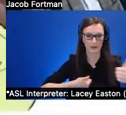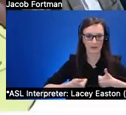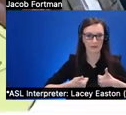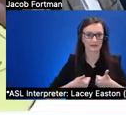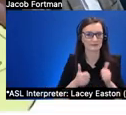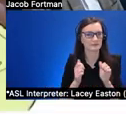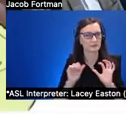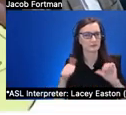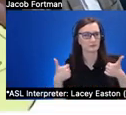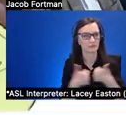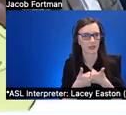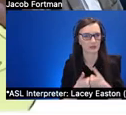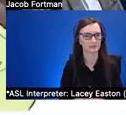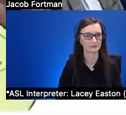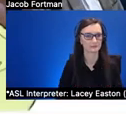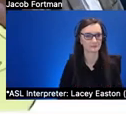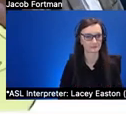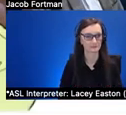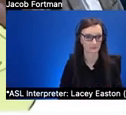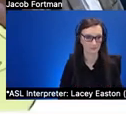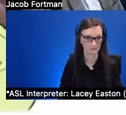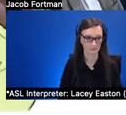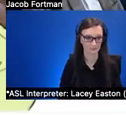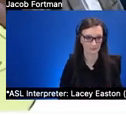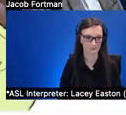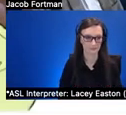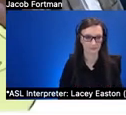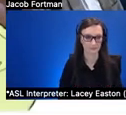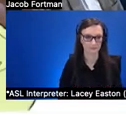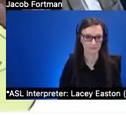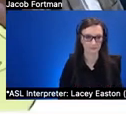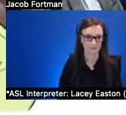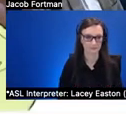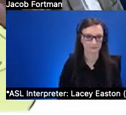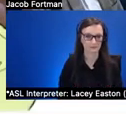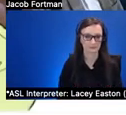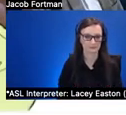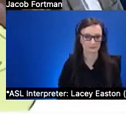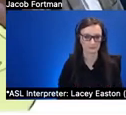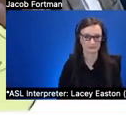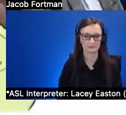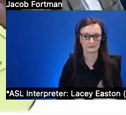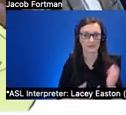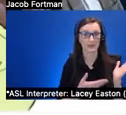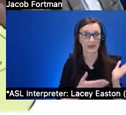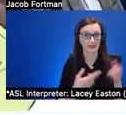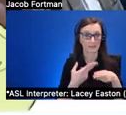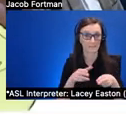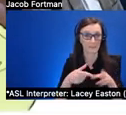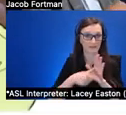yeah so here uh this is a brief you know overview of what our solution looks like so after doing uh